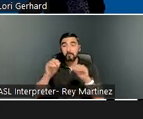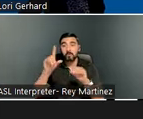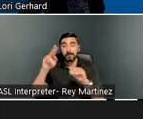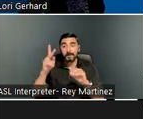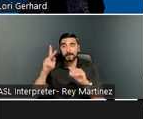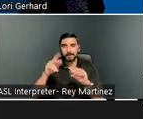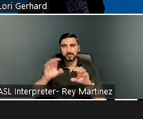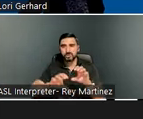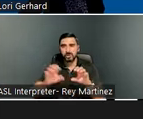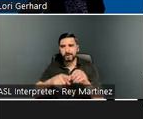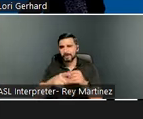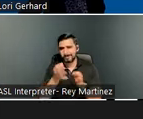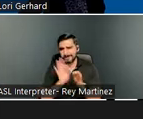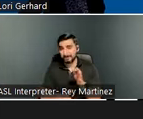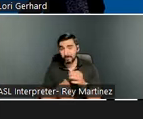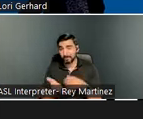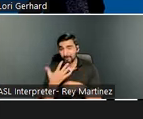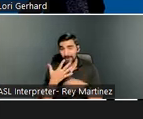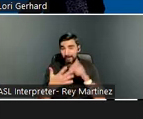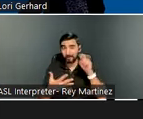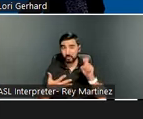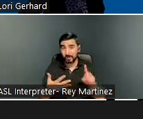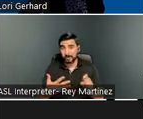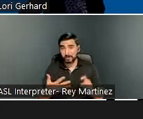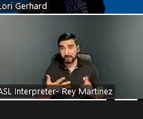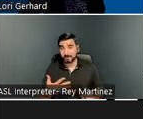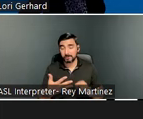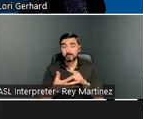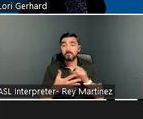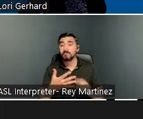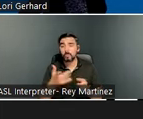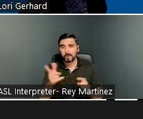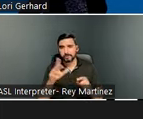five questions asking you to rate different aspects of your webinar experience. There’s